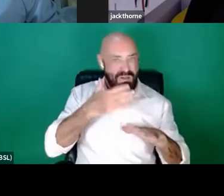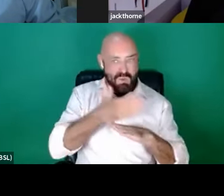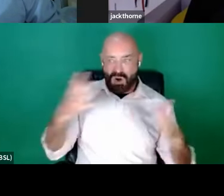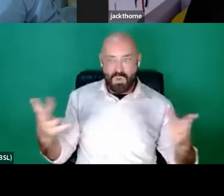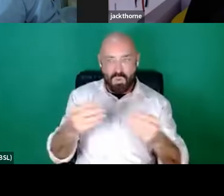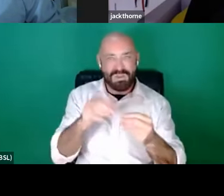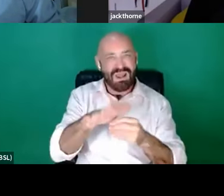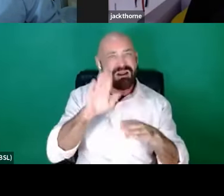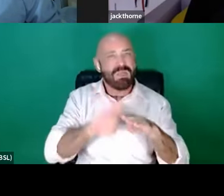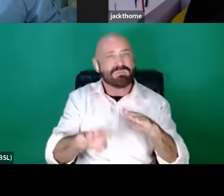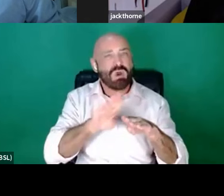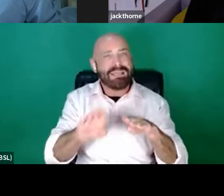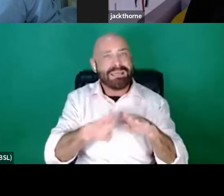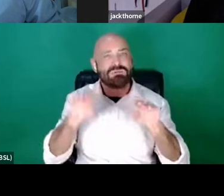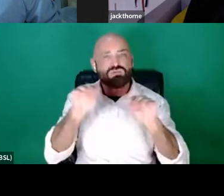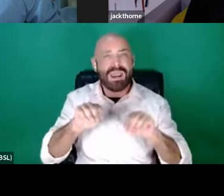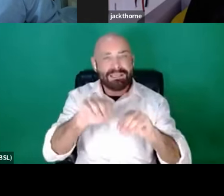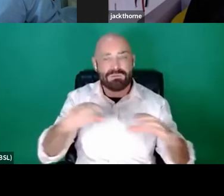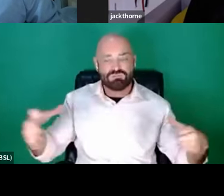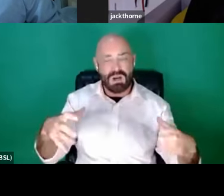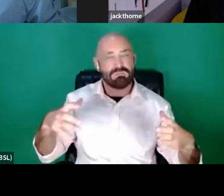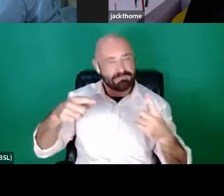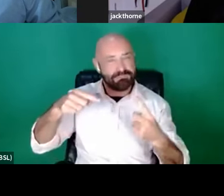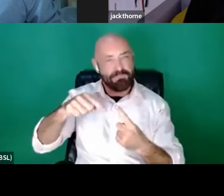Because a lot of people base it on experience.